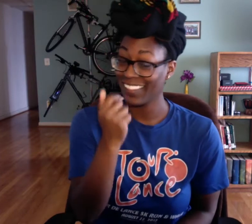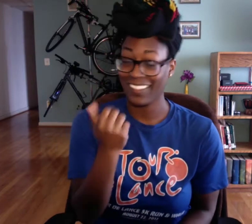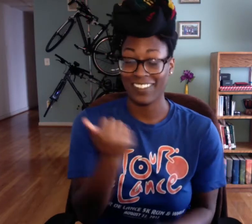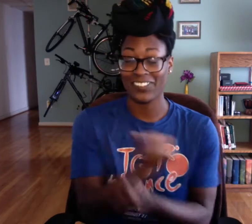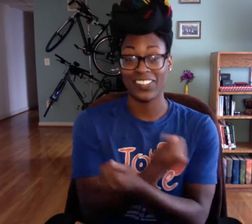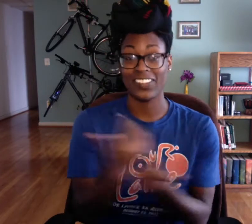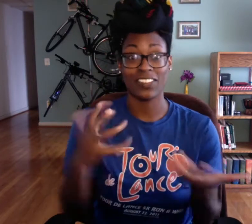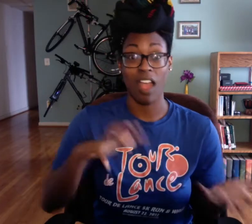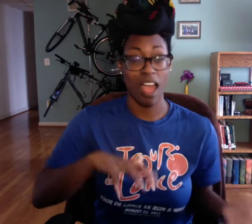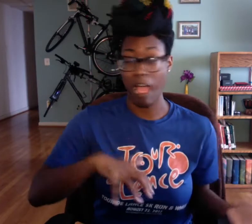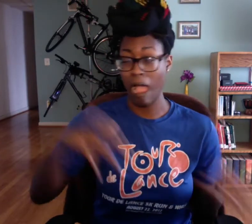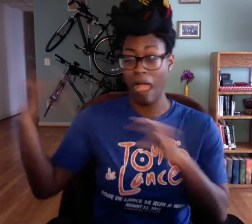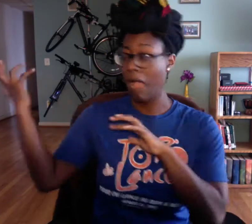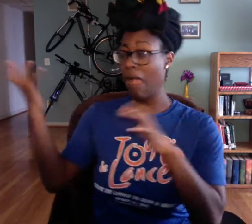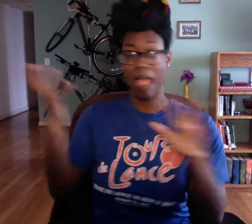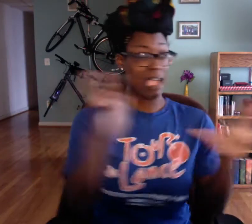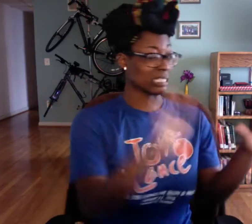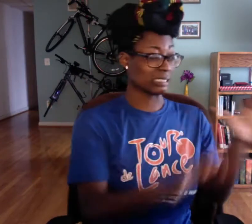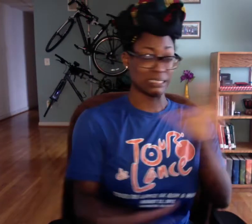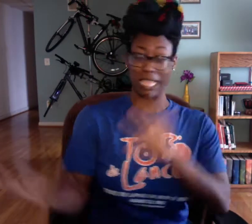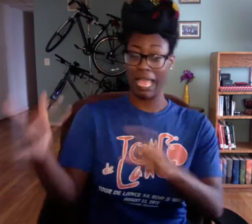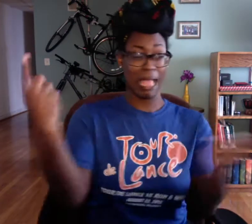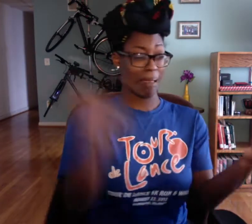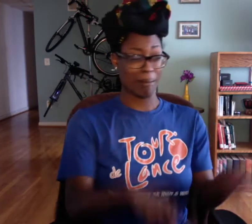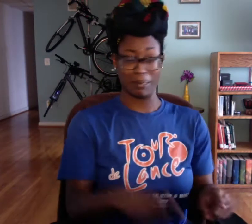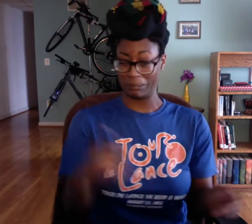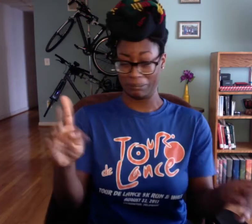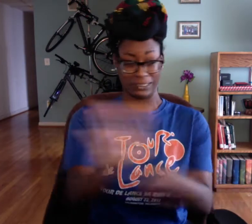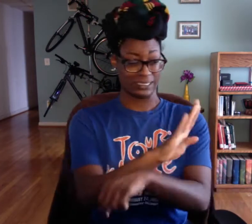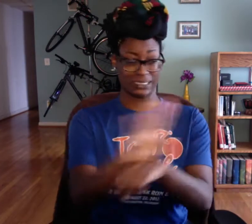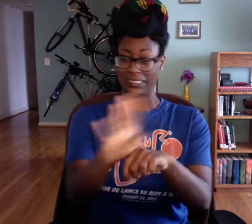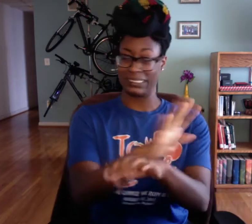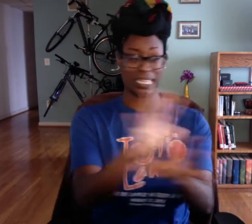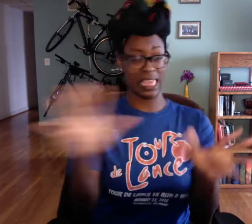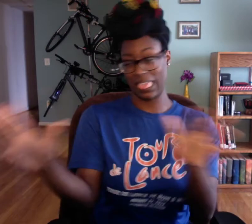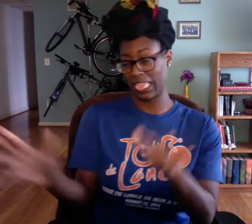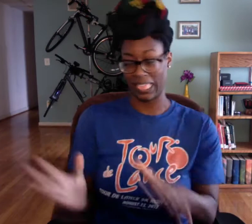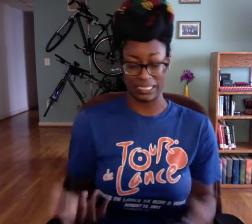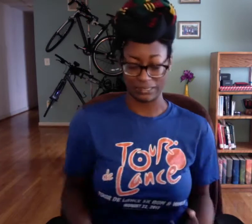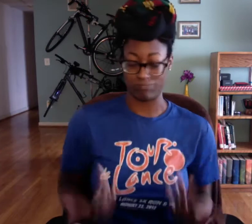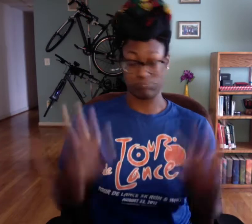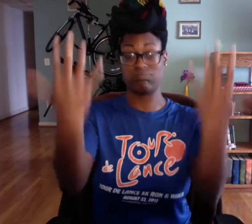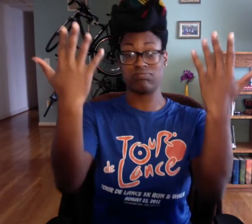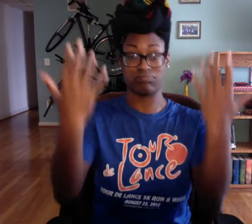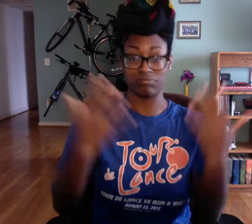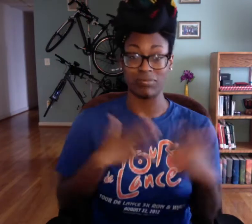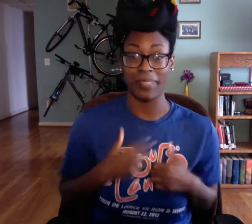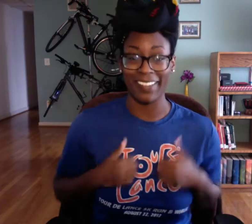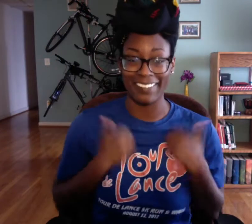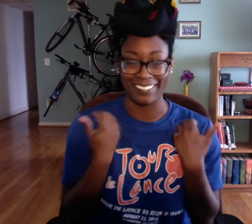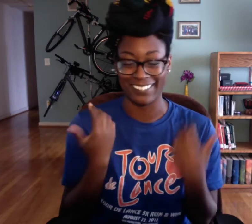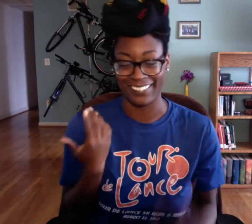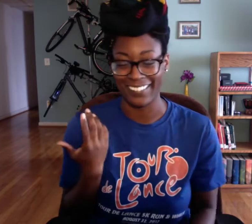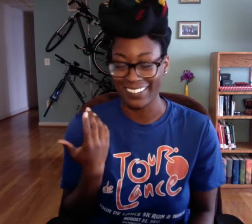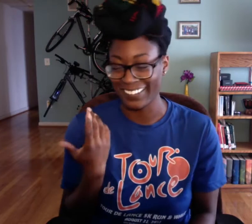I think it's hilarious cuz really, everything is like oh my god what am I gonna do, what's happening? I'm so busy? How is this gonna work?